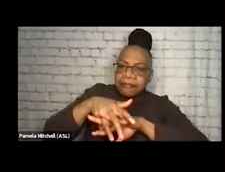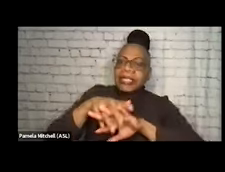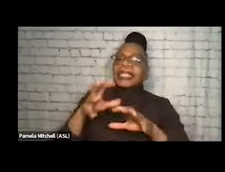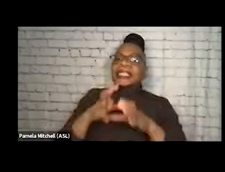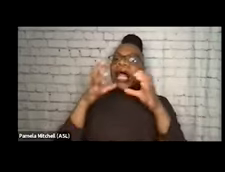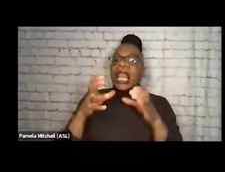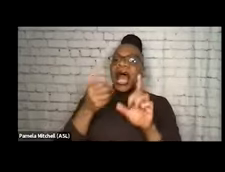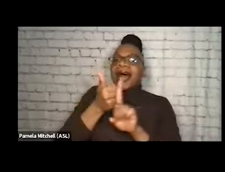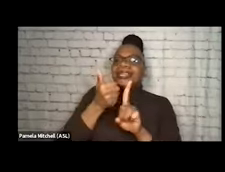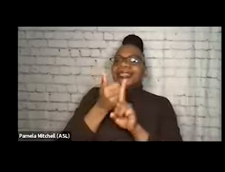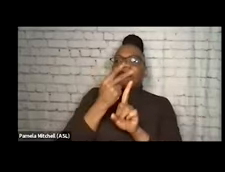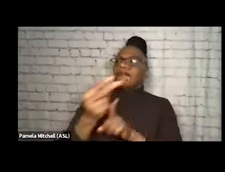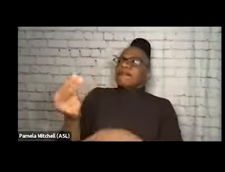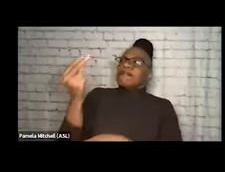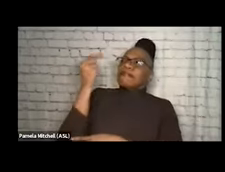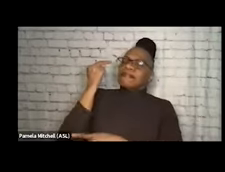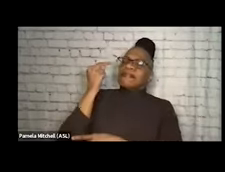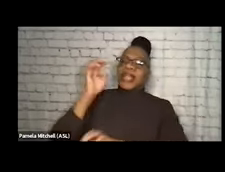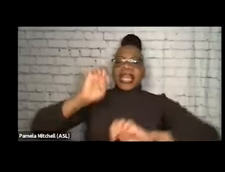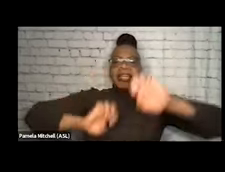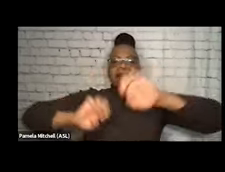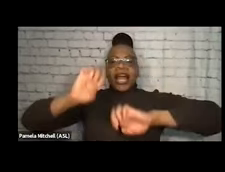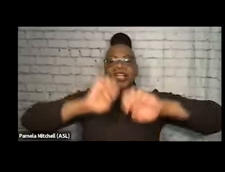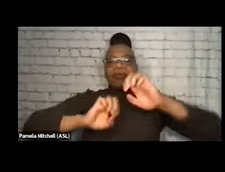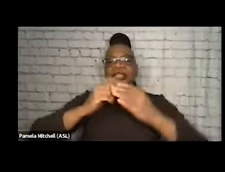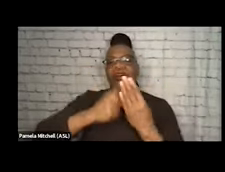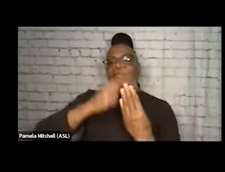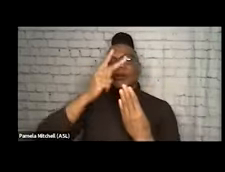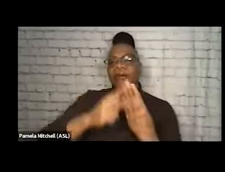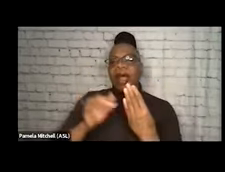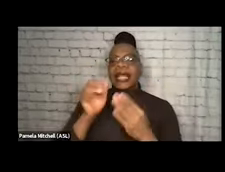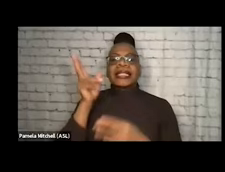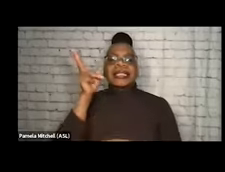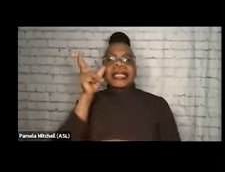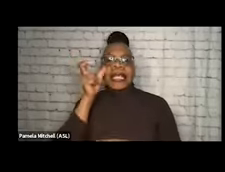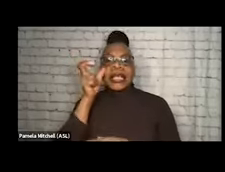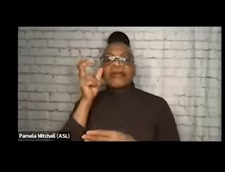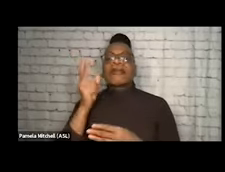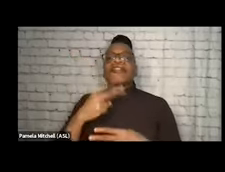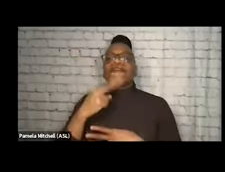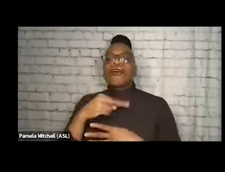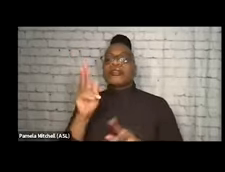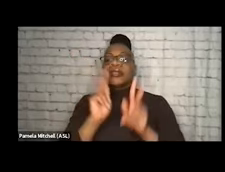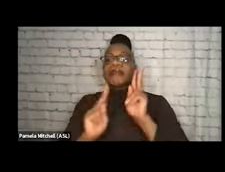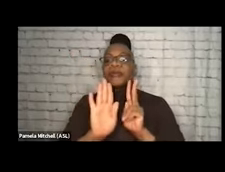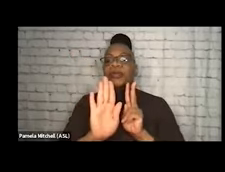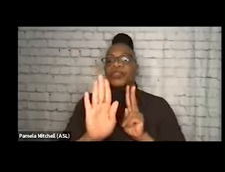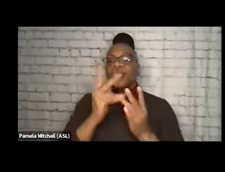and really, like, evaluation of programming and the voices of the people in your programs, and really embracing and listening to those